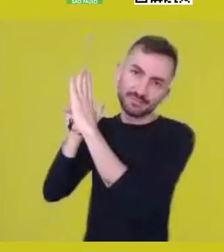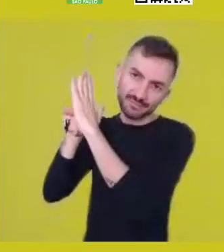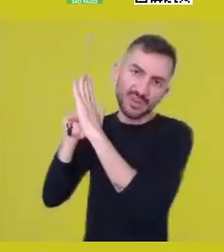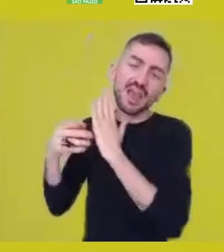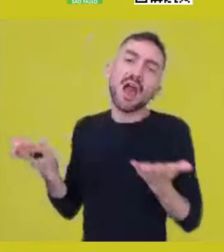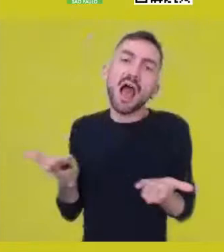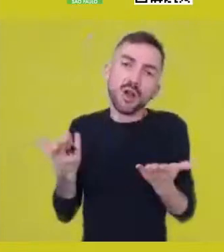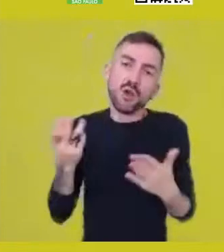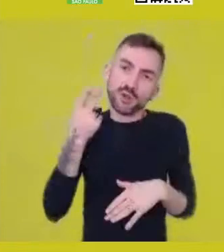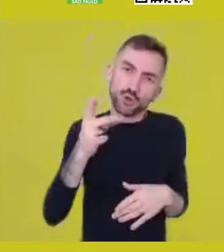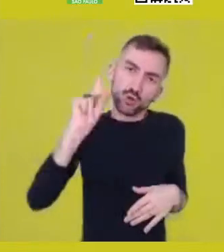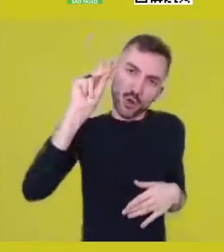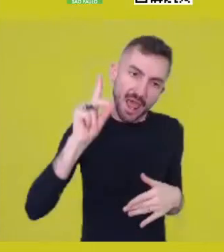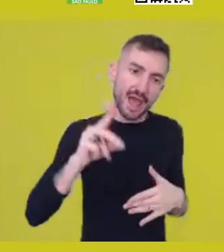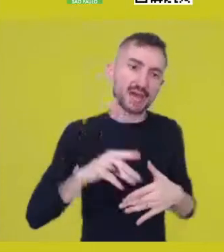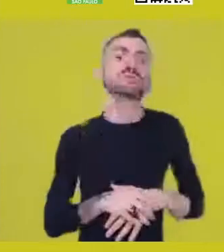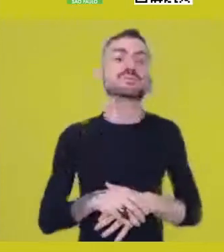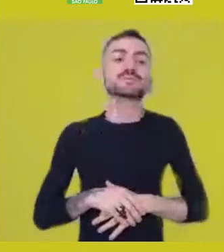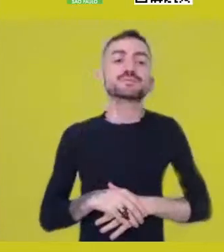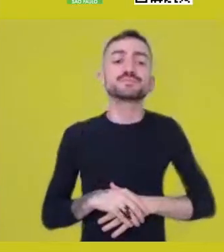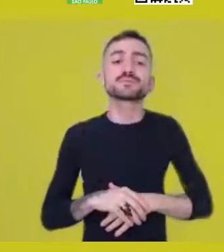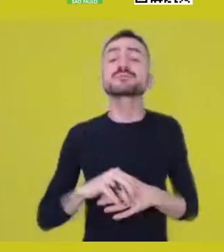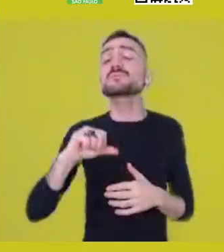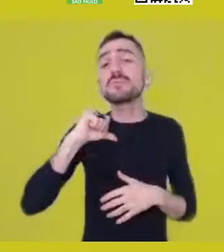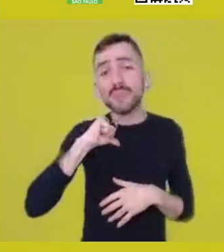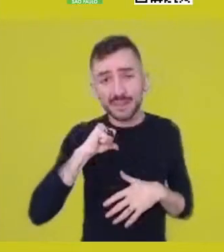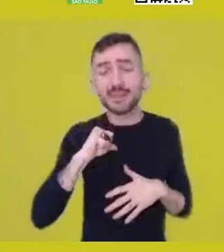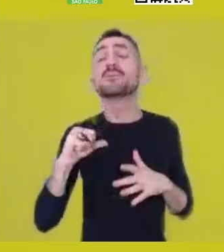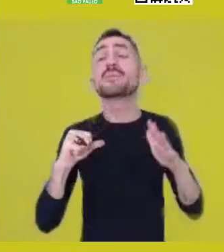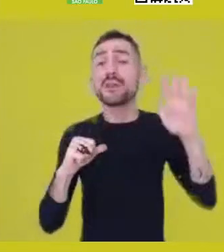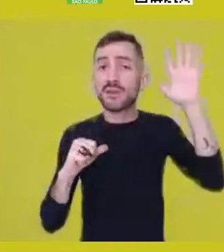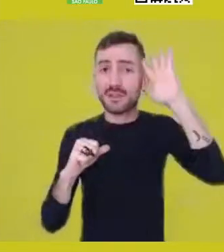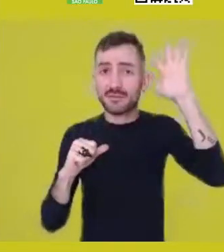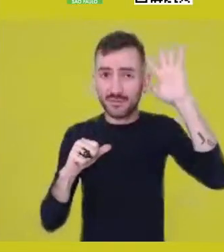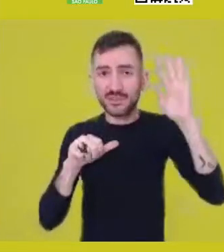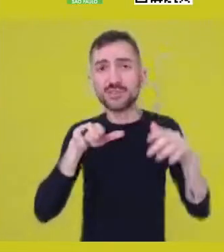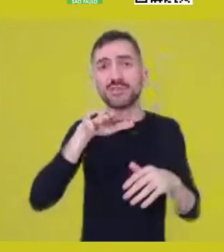I’ve been delving into the universe of Kemetic philosophy for a while.